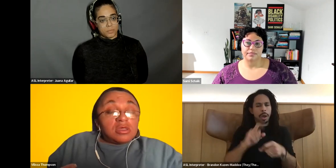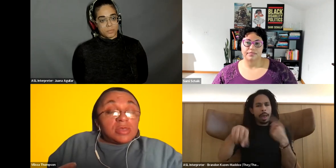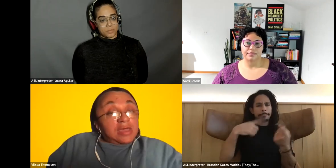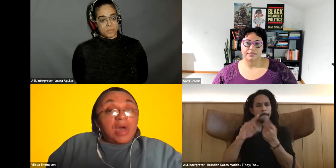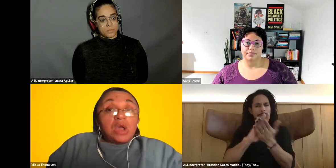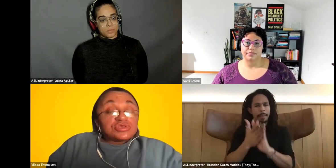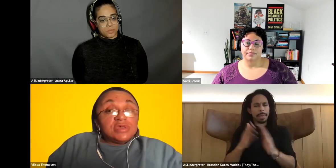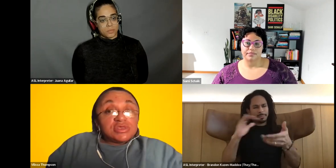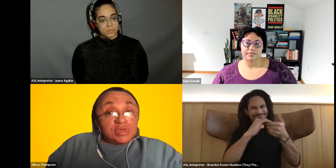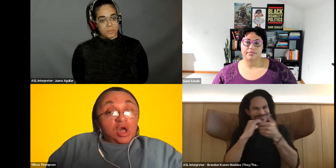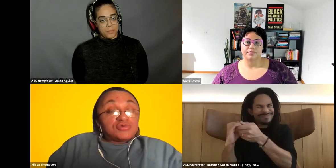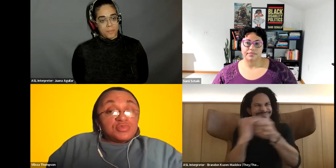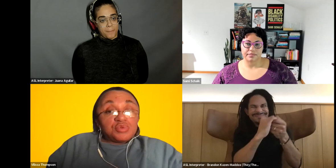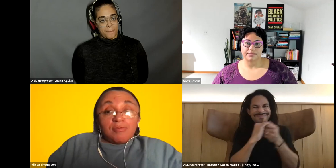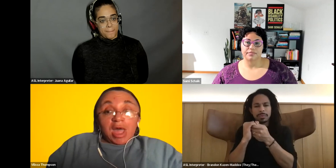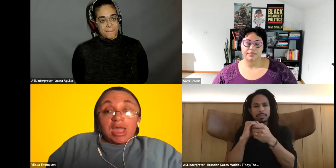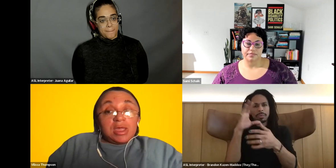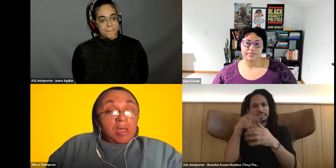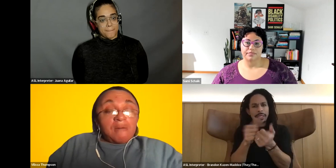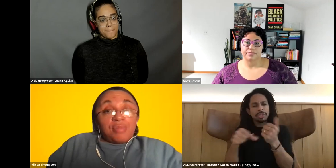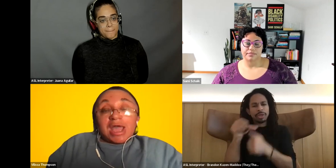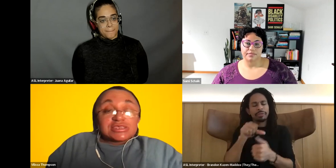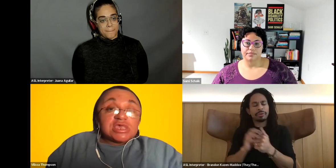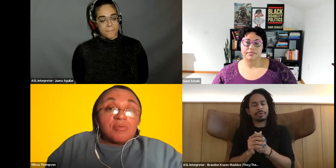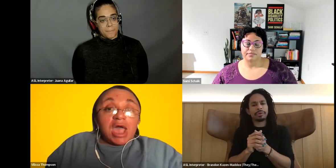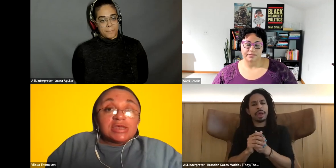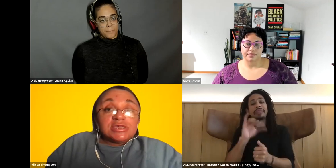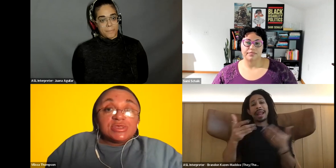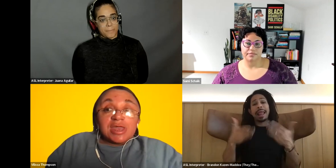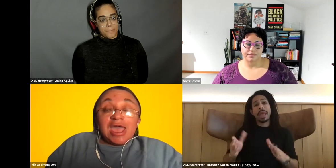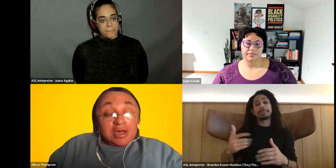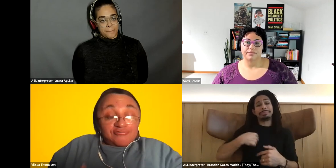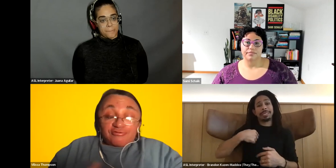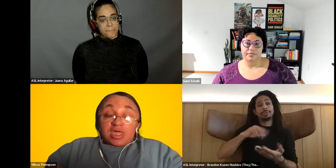Vilissa Thompson: that empowers me to be comfortable with my black disabled body that I have